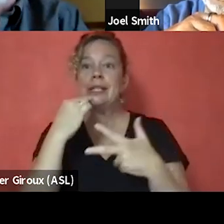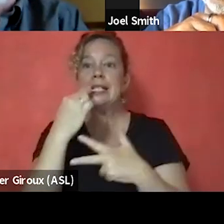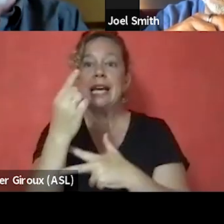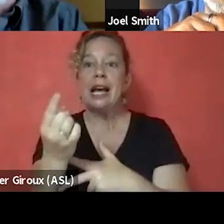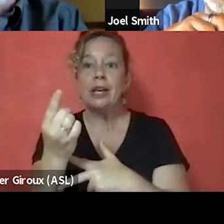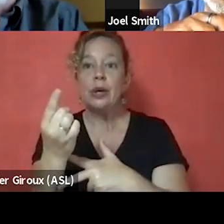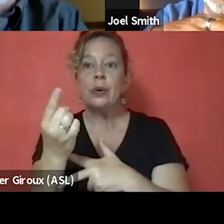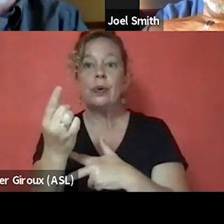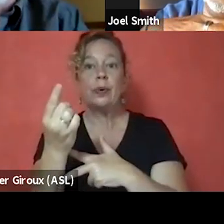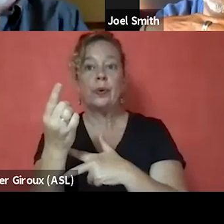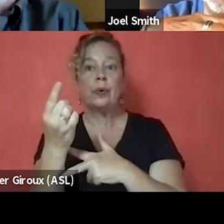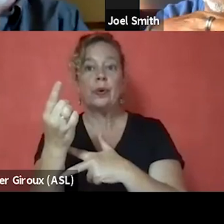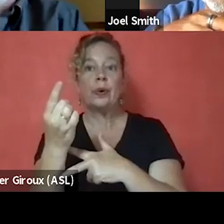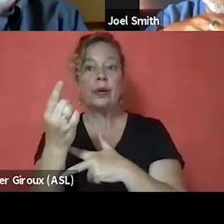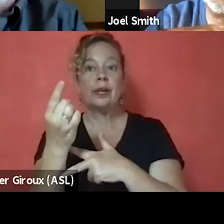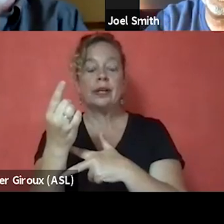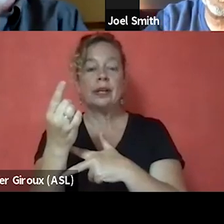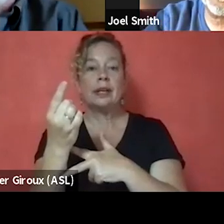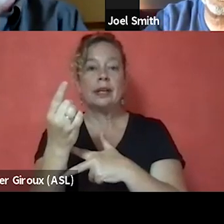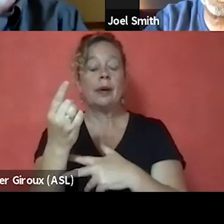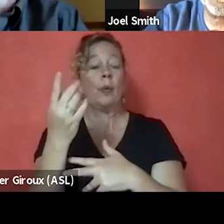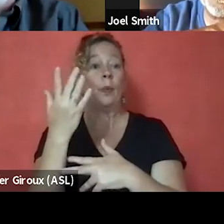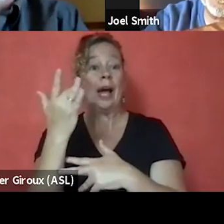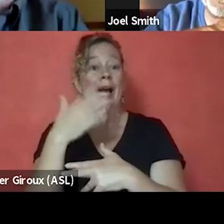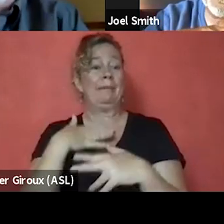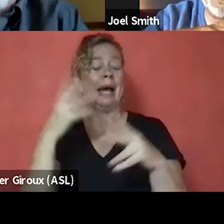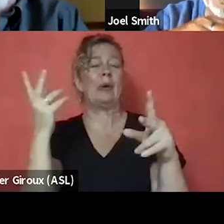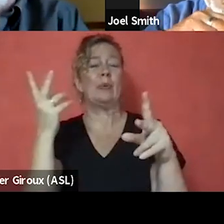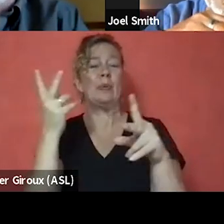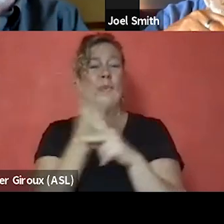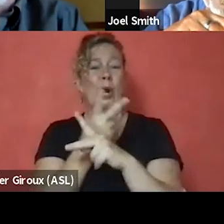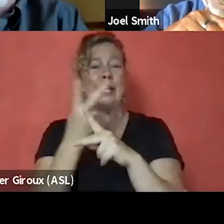because my worst liabilities today are my greatest assets.